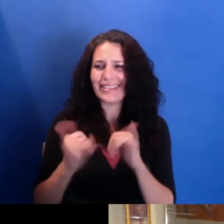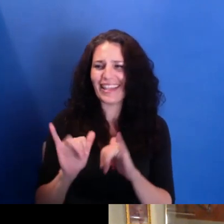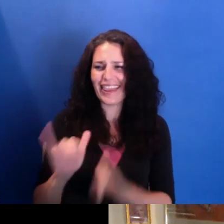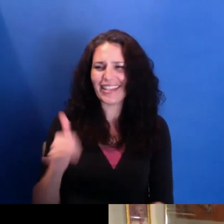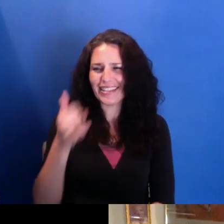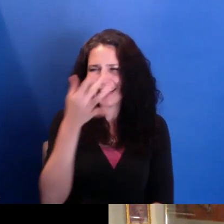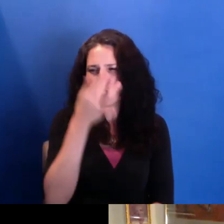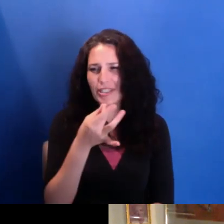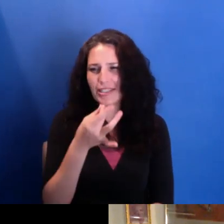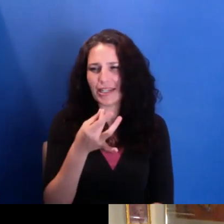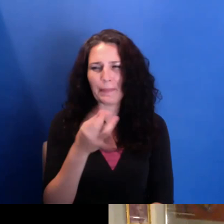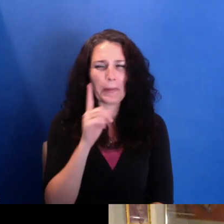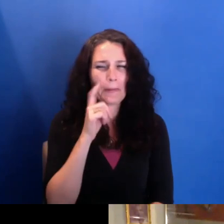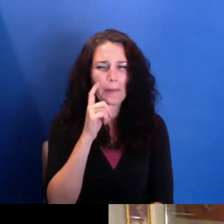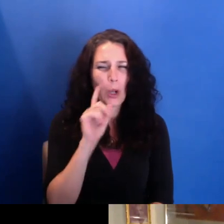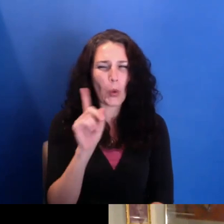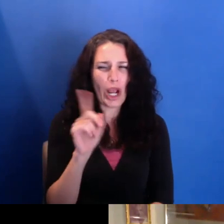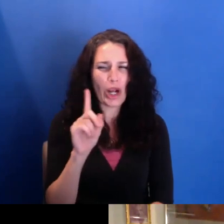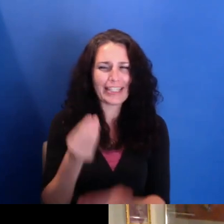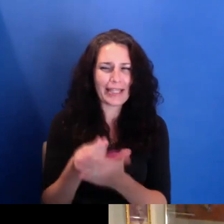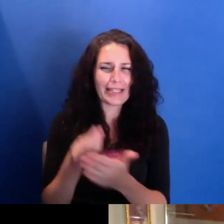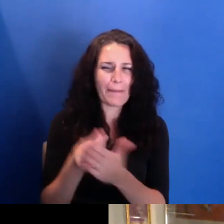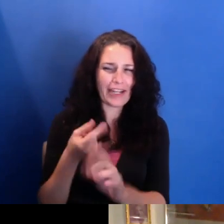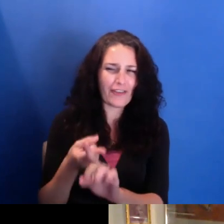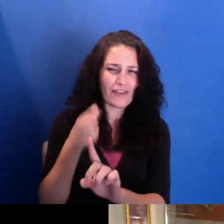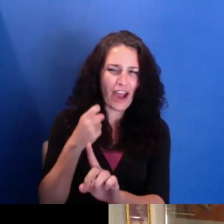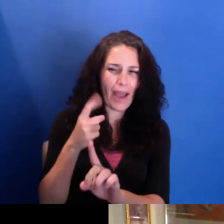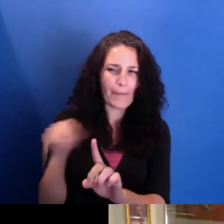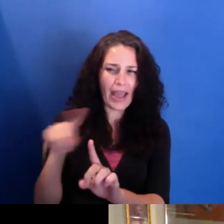Where is this money coming from, ultimately? How do we reckon with that?